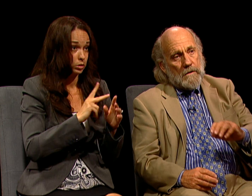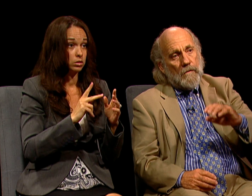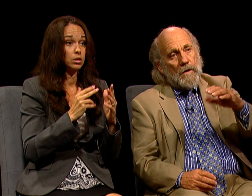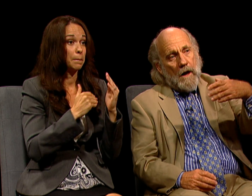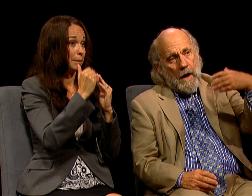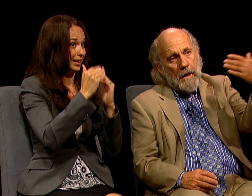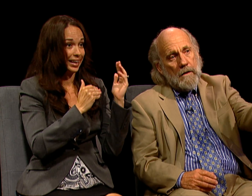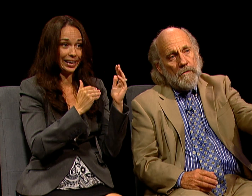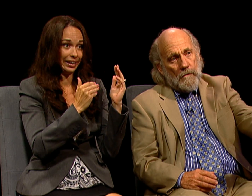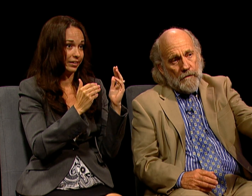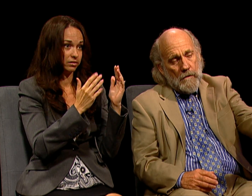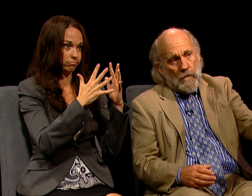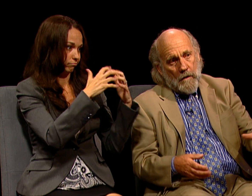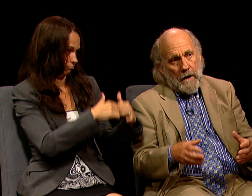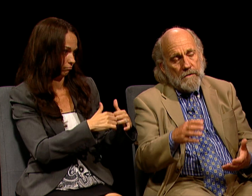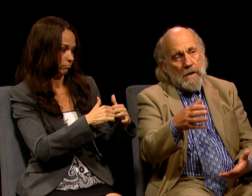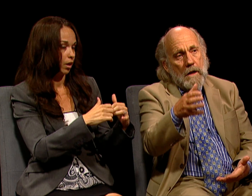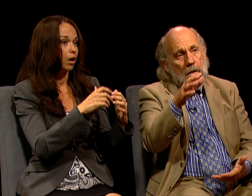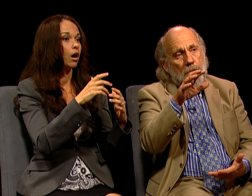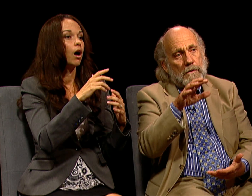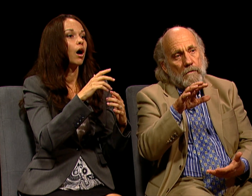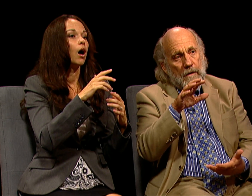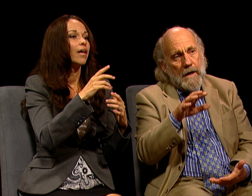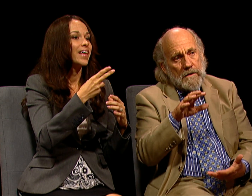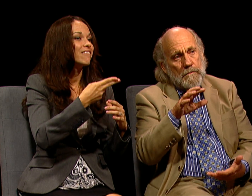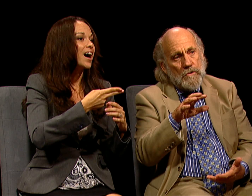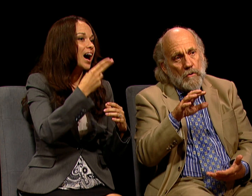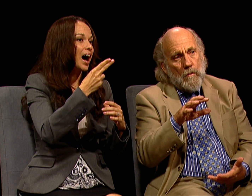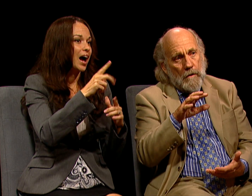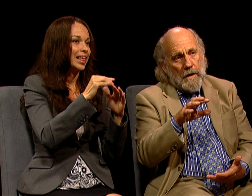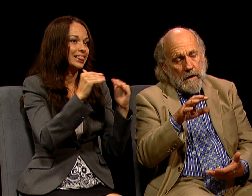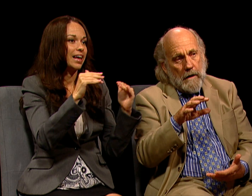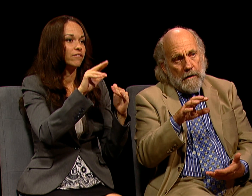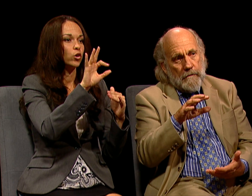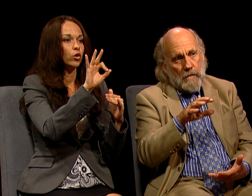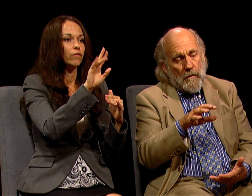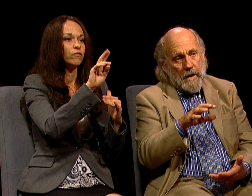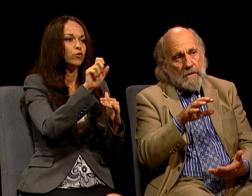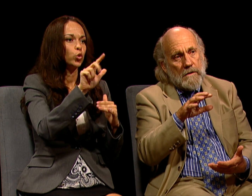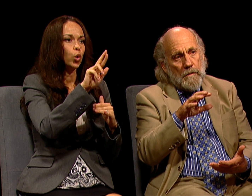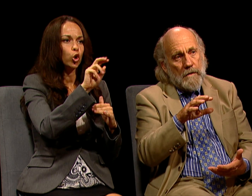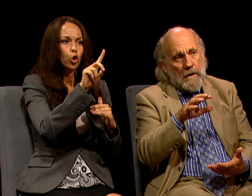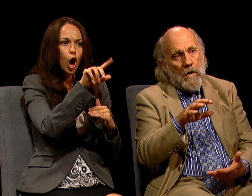THE VERY HIGH-LEVEL FUEL RODS, BUT THE VAST MAJORITY OF THE WASTE IS WHAT THEY CALL